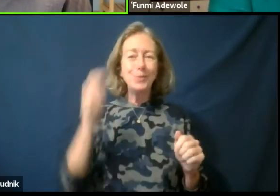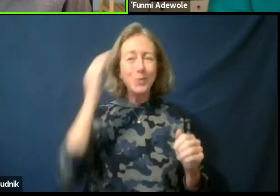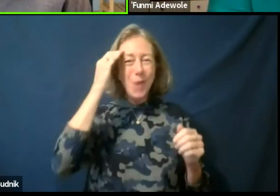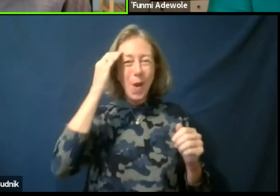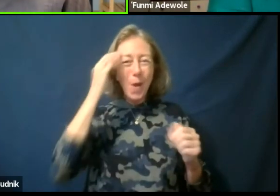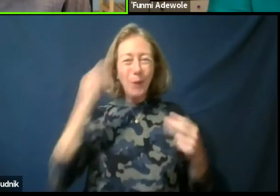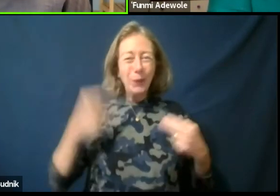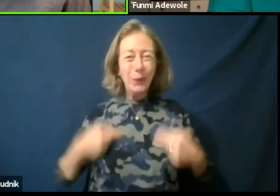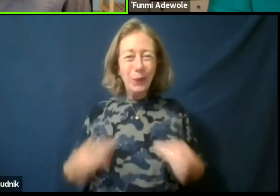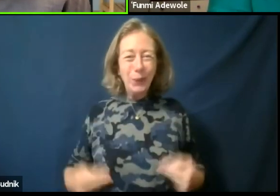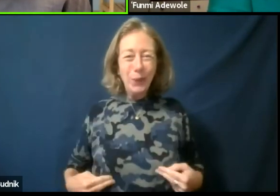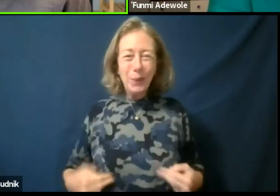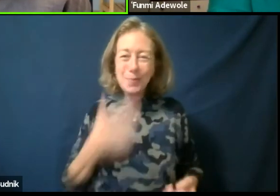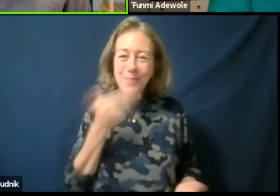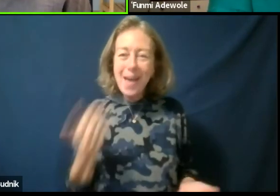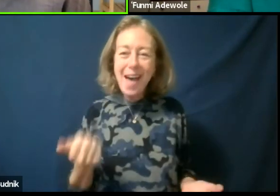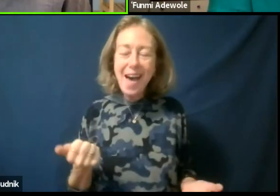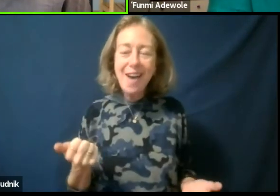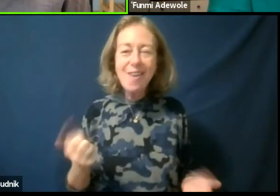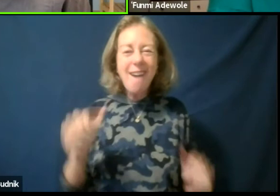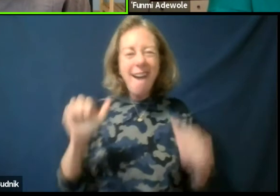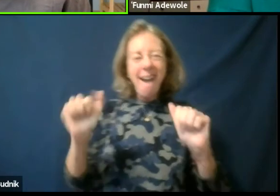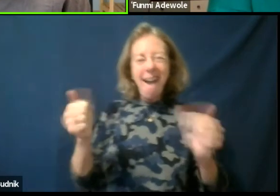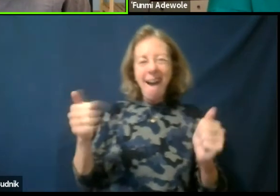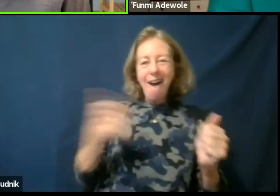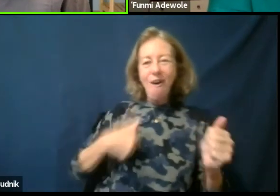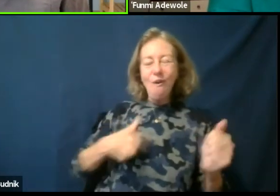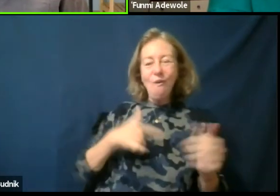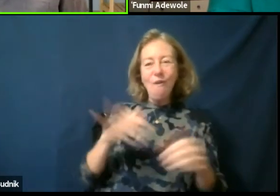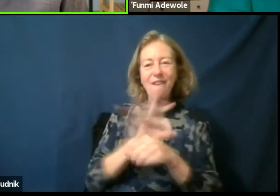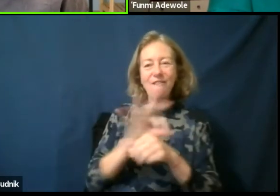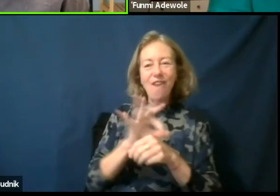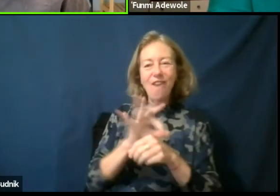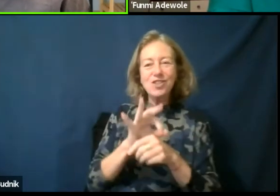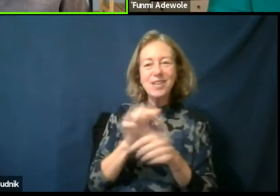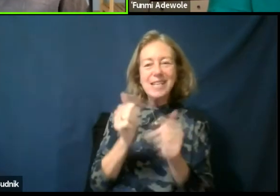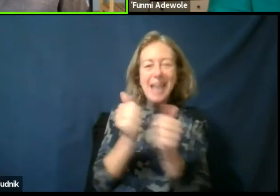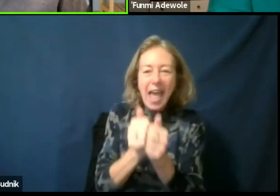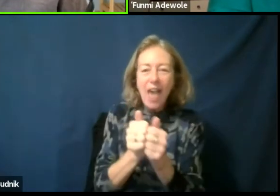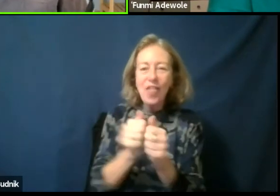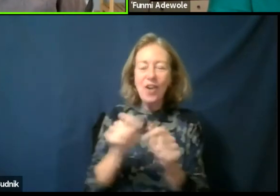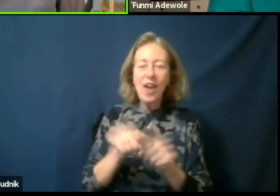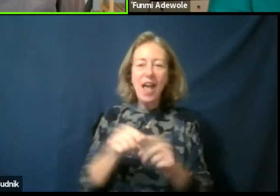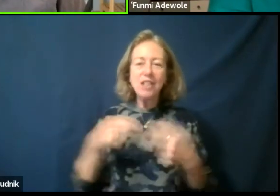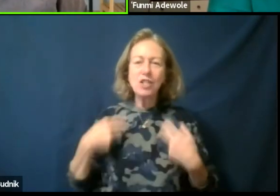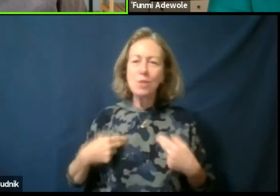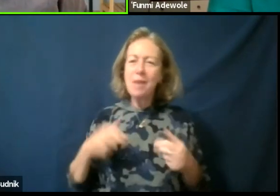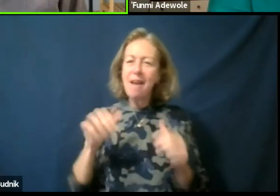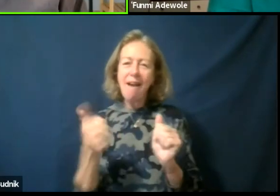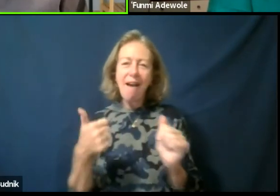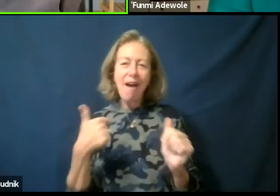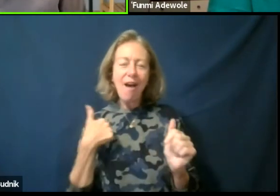How can we function together, as human beings? How can we coexist? What are the histories?